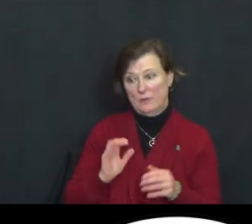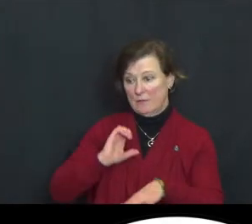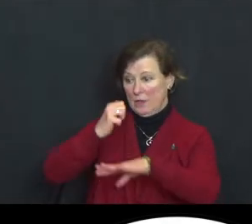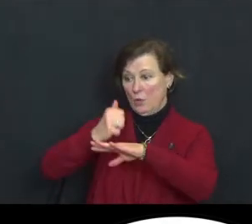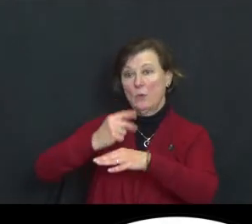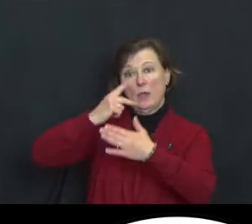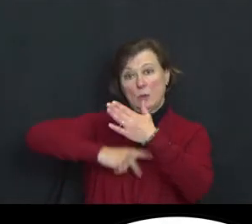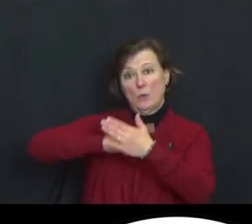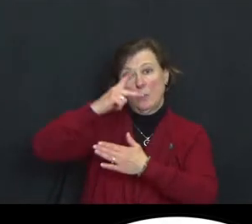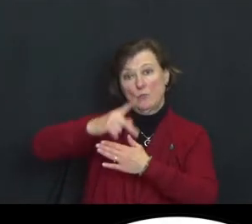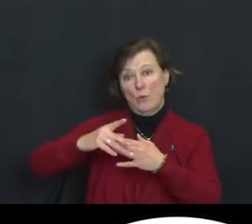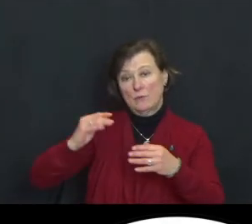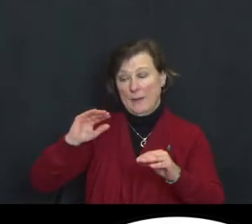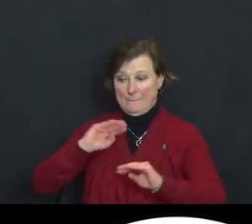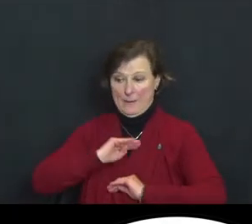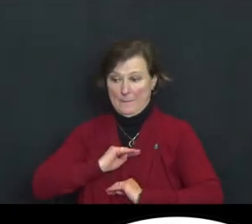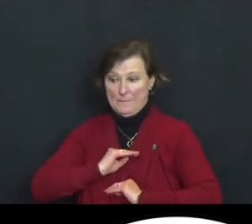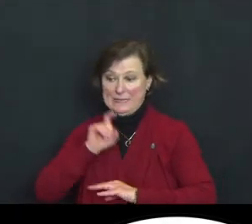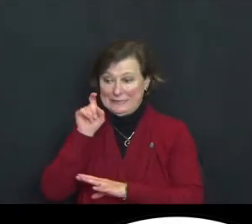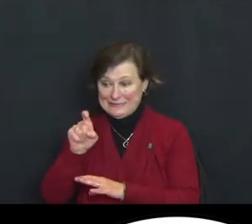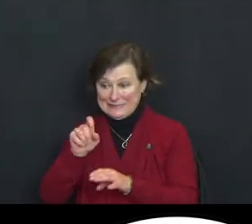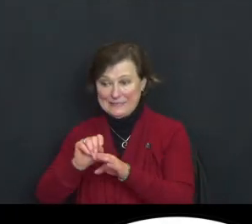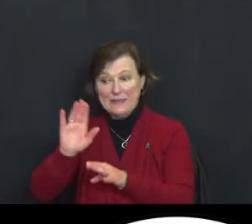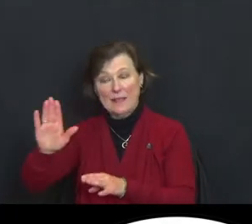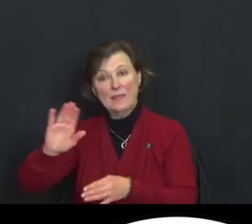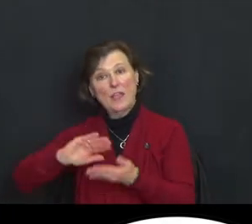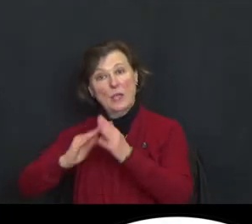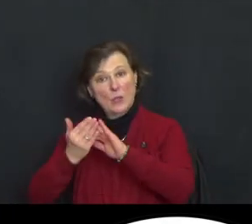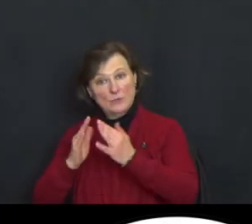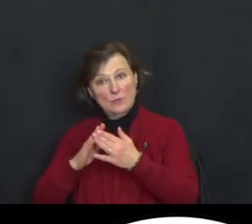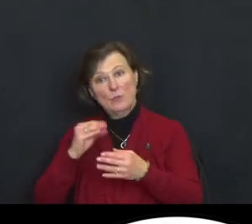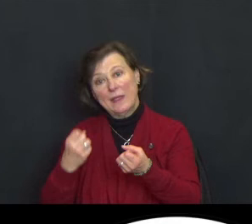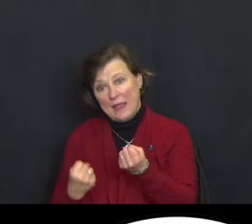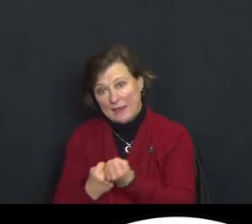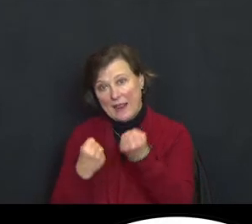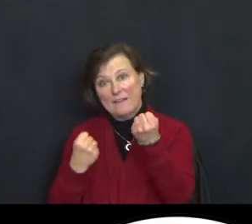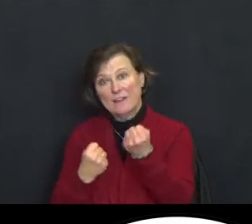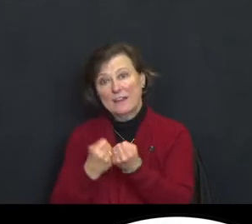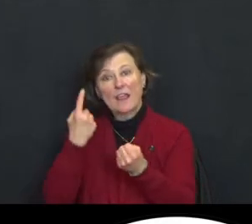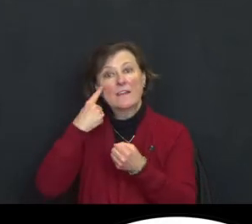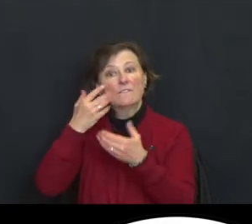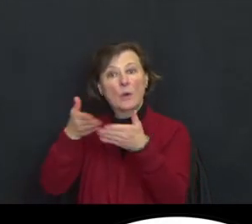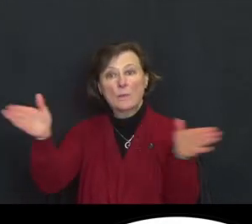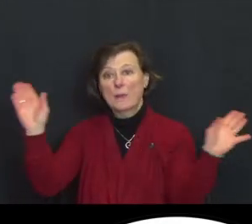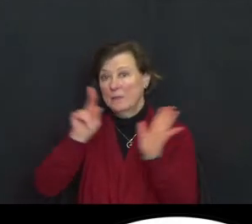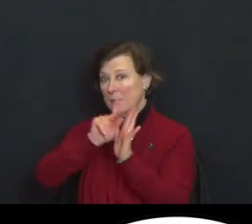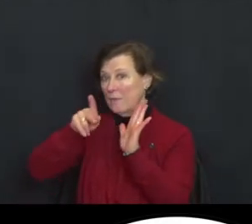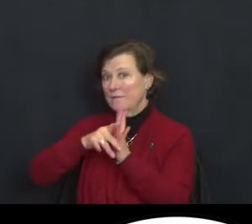their communities, and they advocate for the public policies that alleviate poverty and